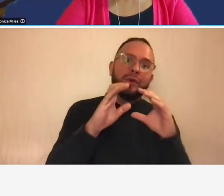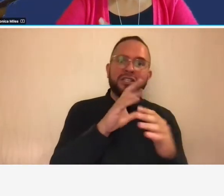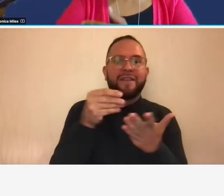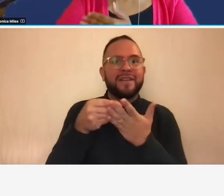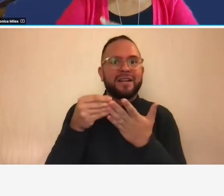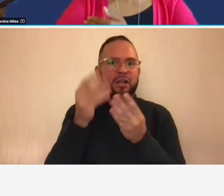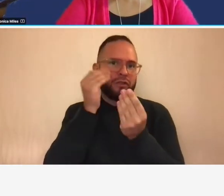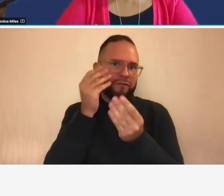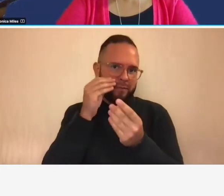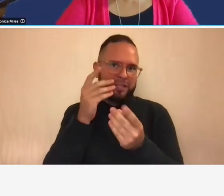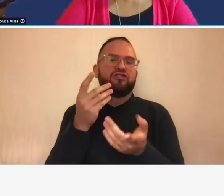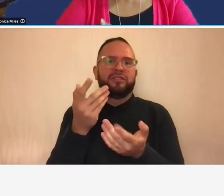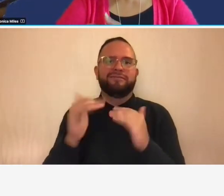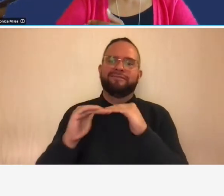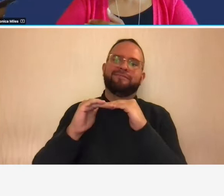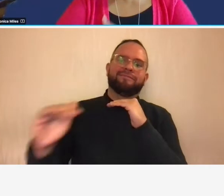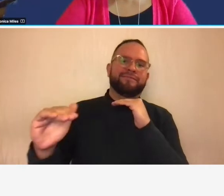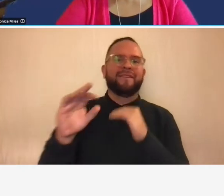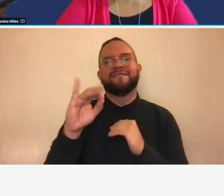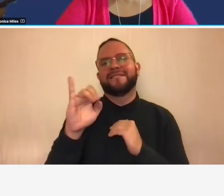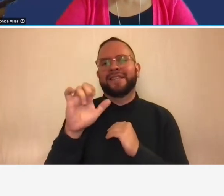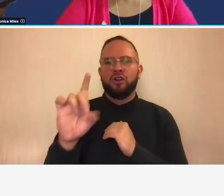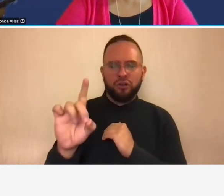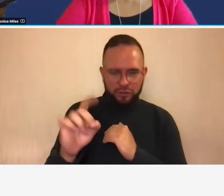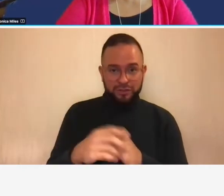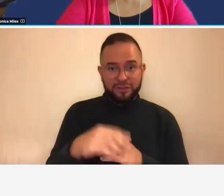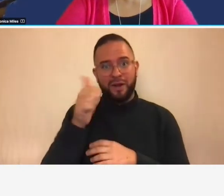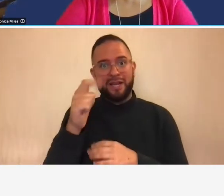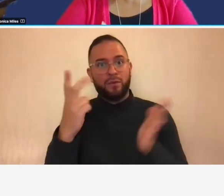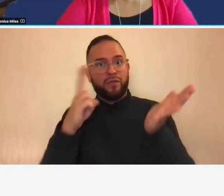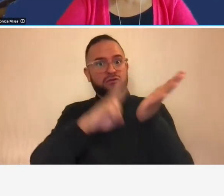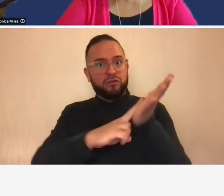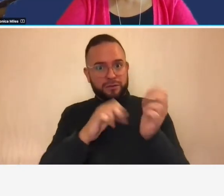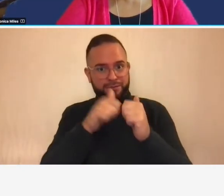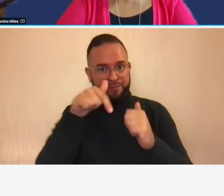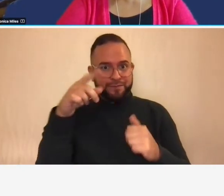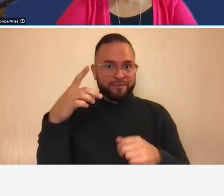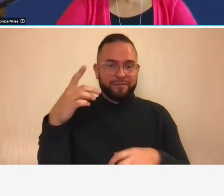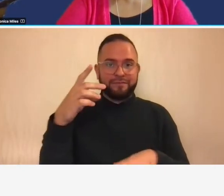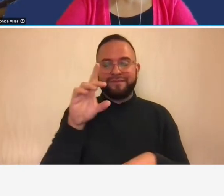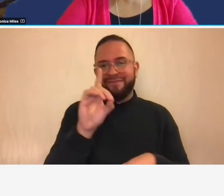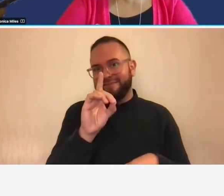so everyone who is contracting with the district department of transportation uses the same